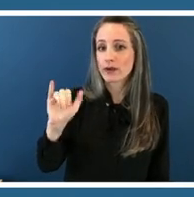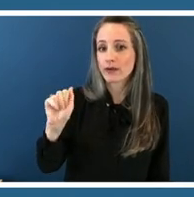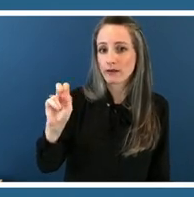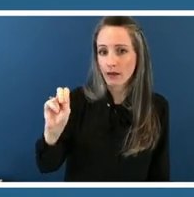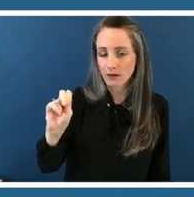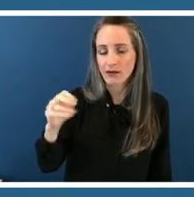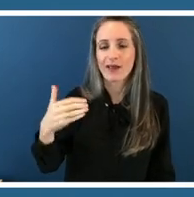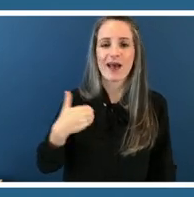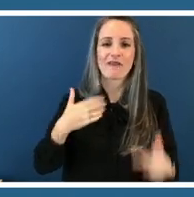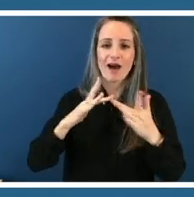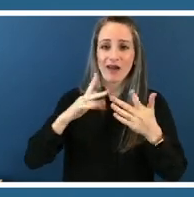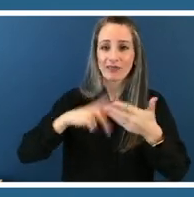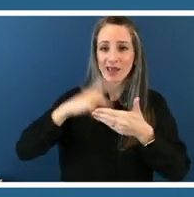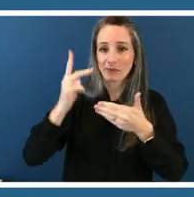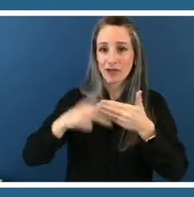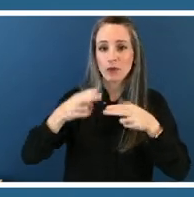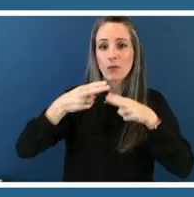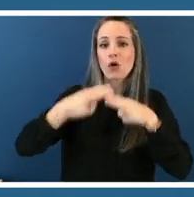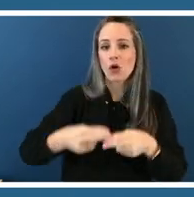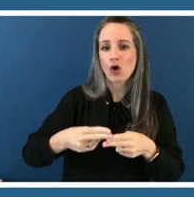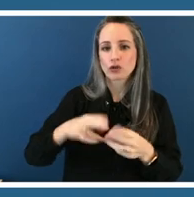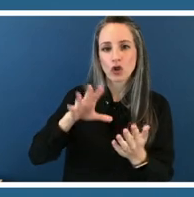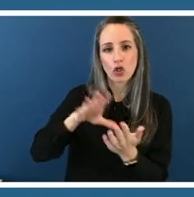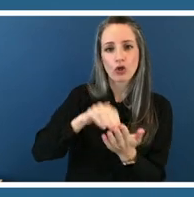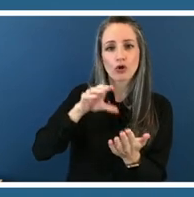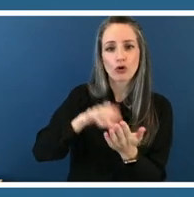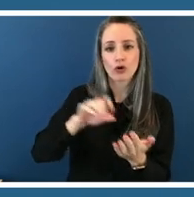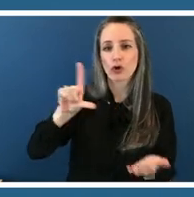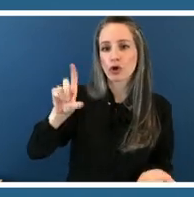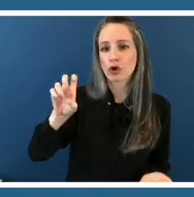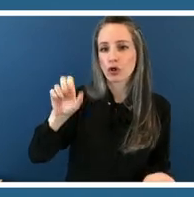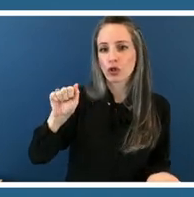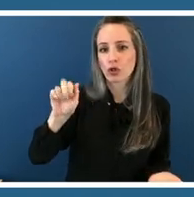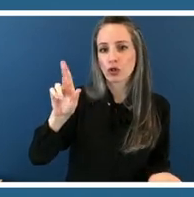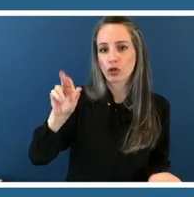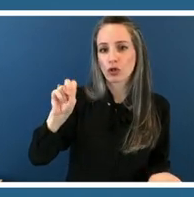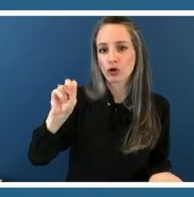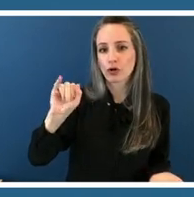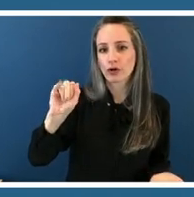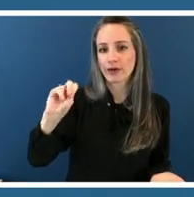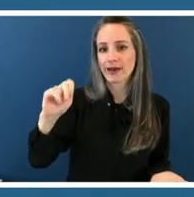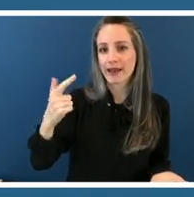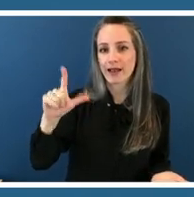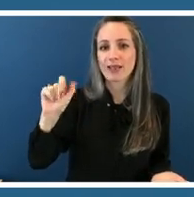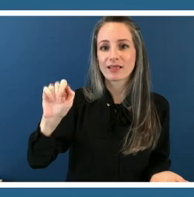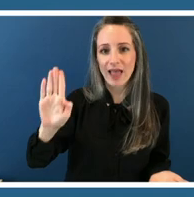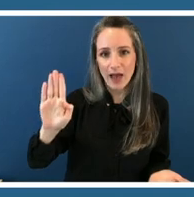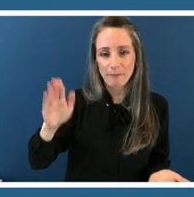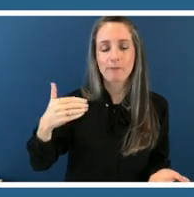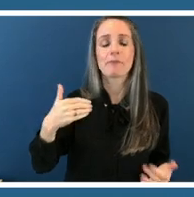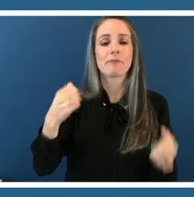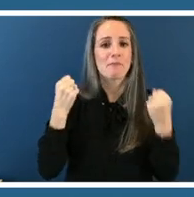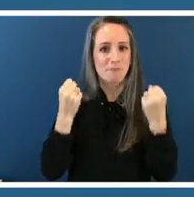learning lab that has a lot of our smithsonian collections